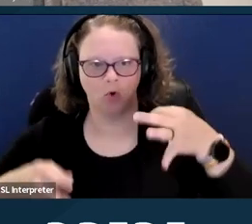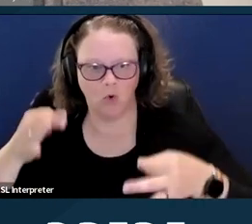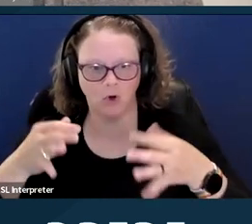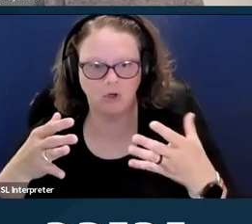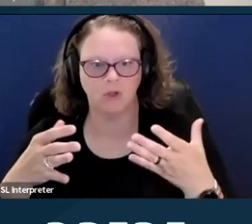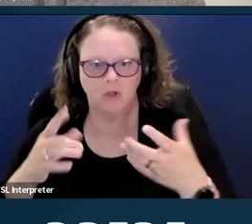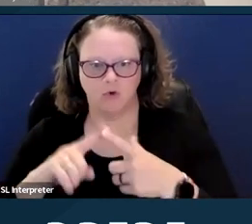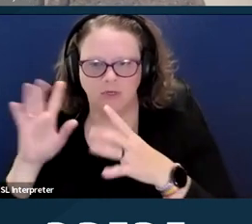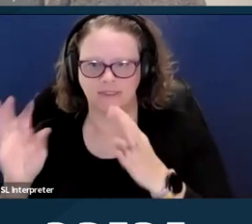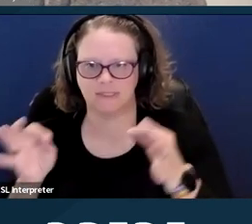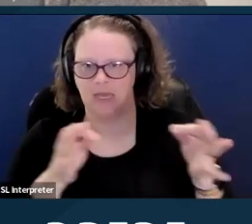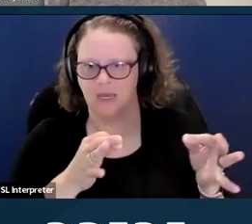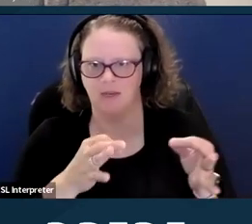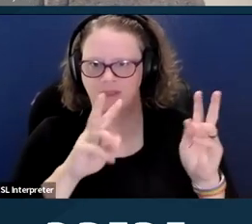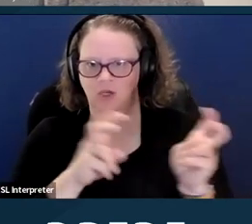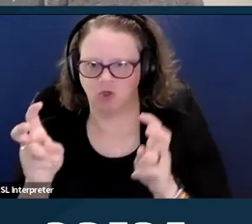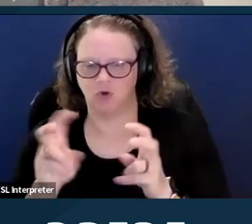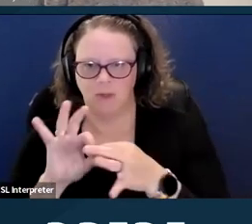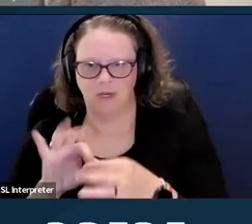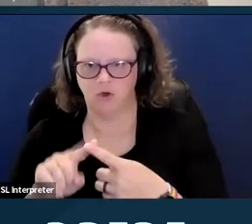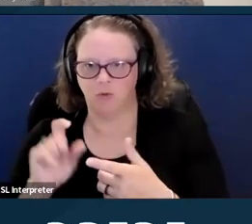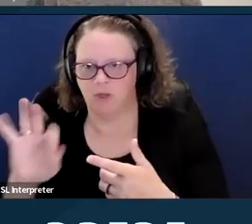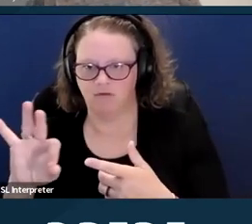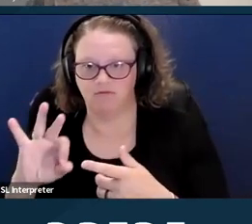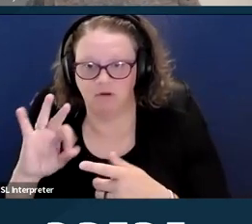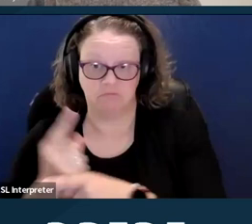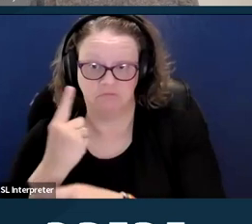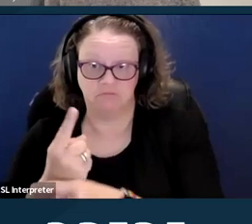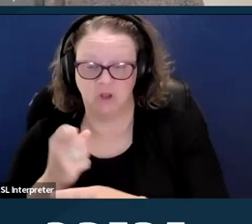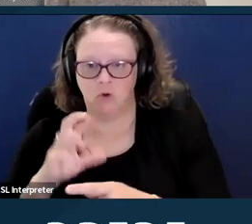because although the court essentially dismissed the case